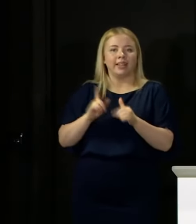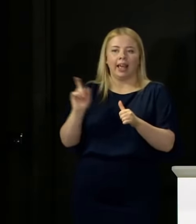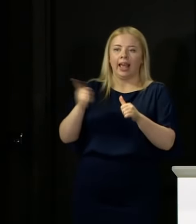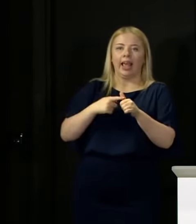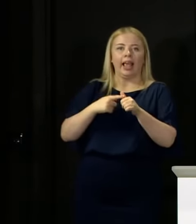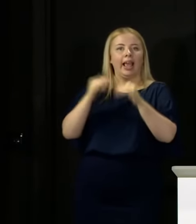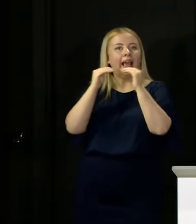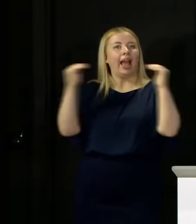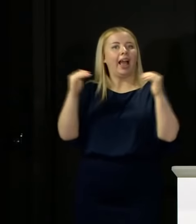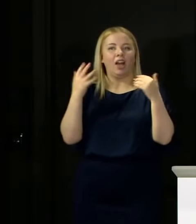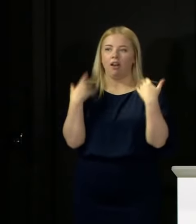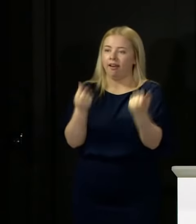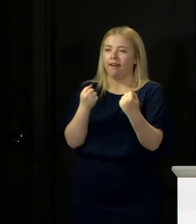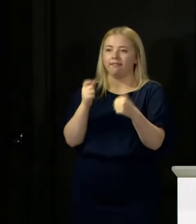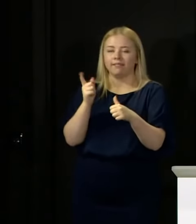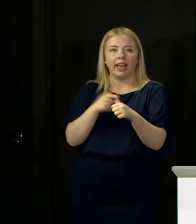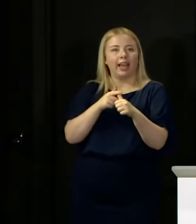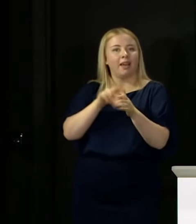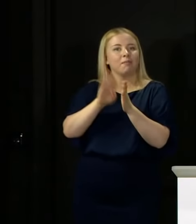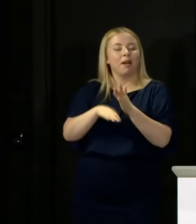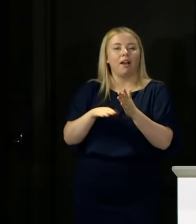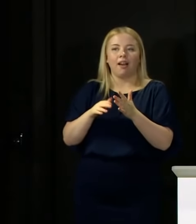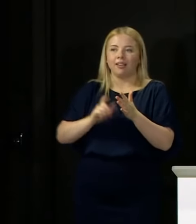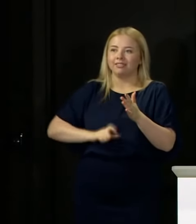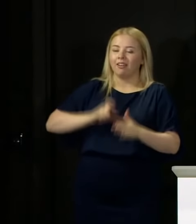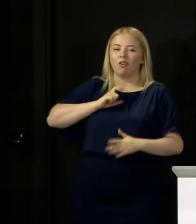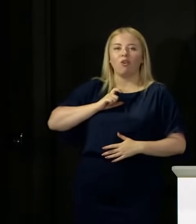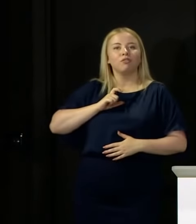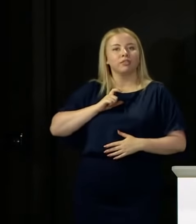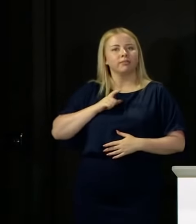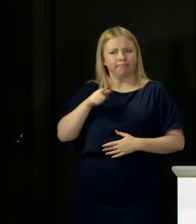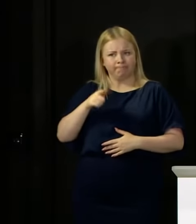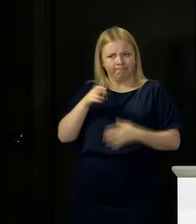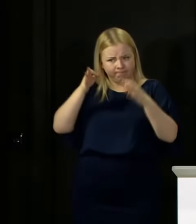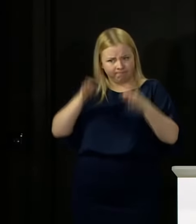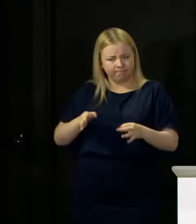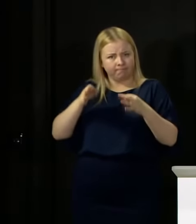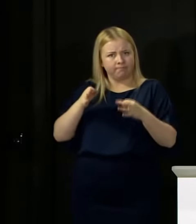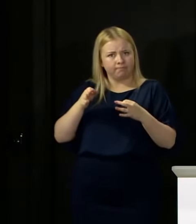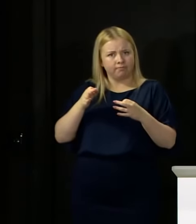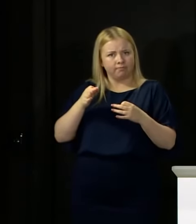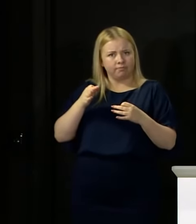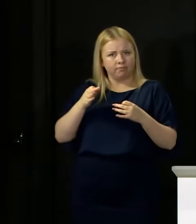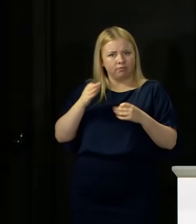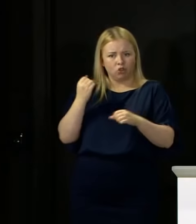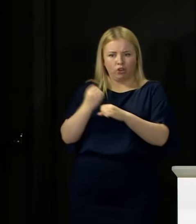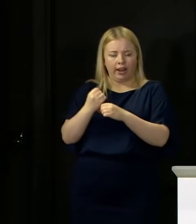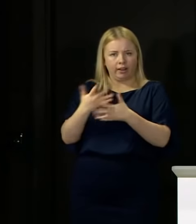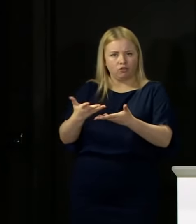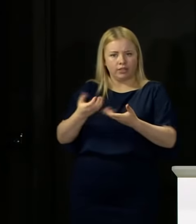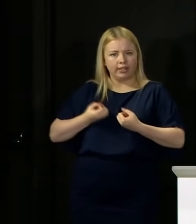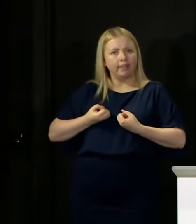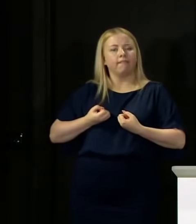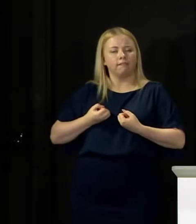you can have confidence that that is a credible and well-earned result that you can hold your